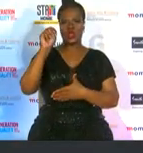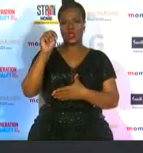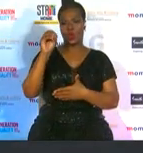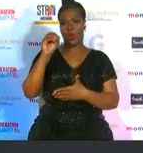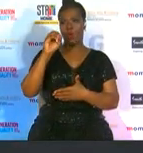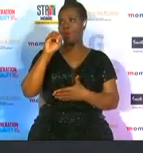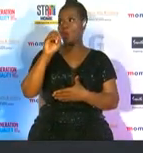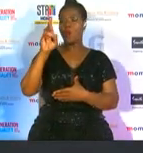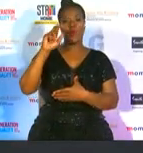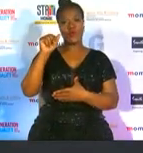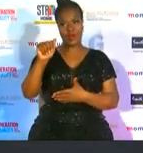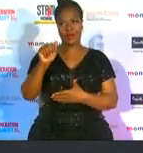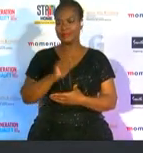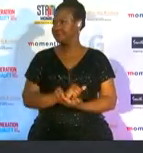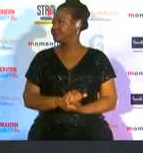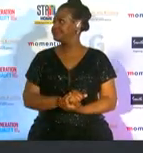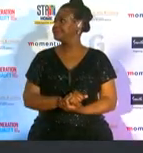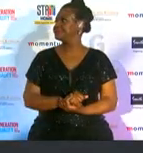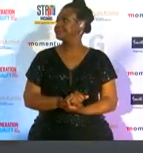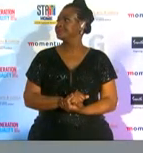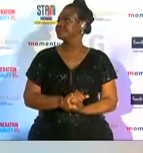laura won the sa women's cricketer of the year award